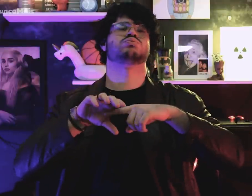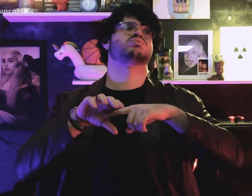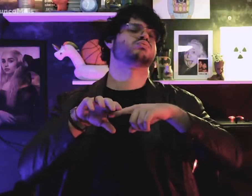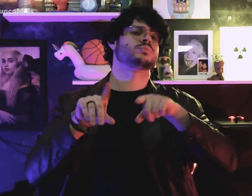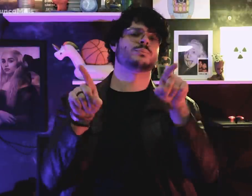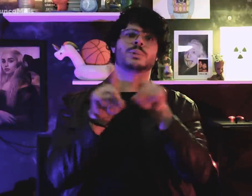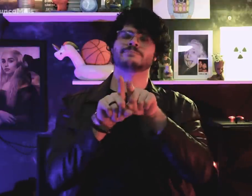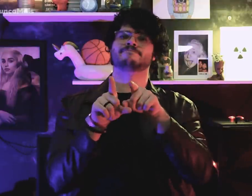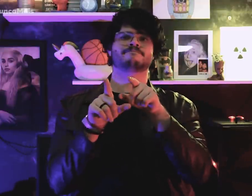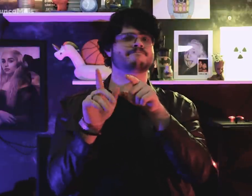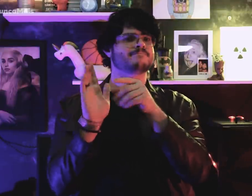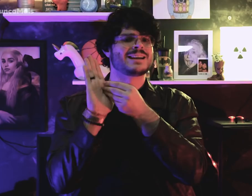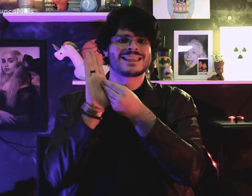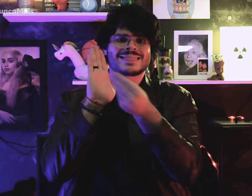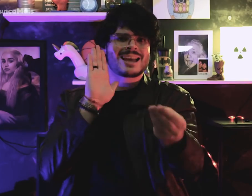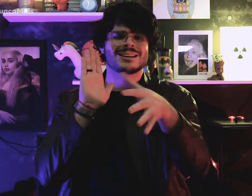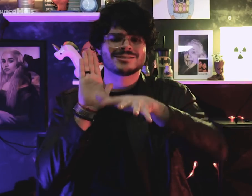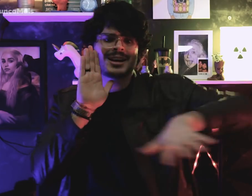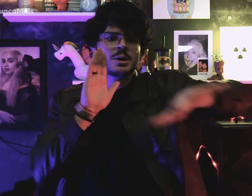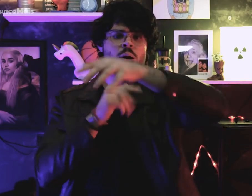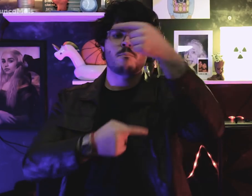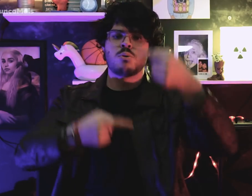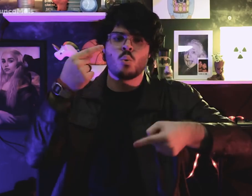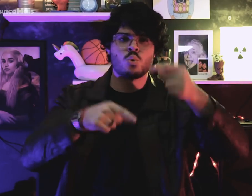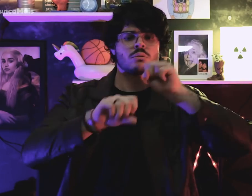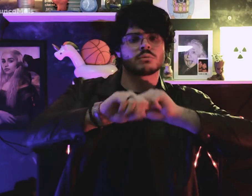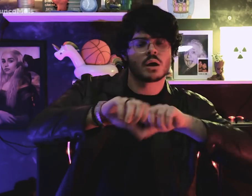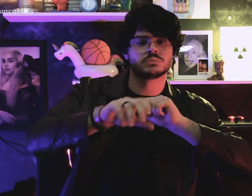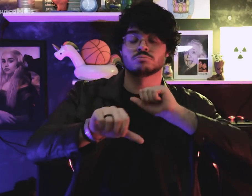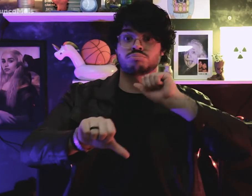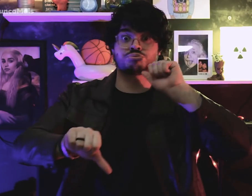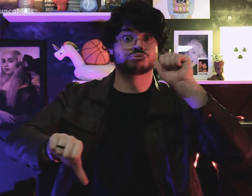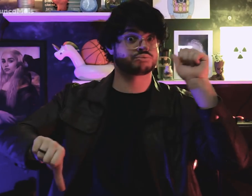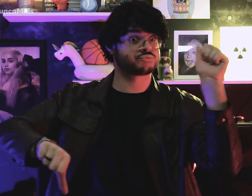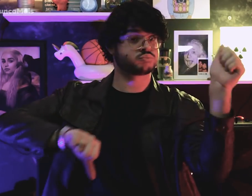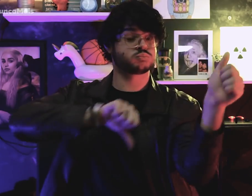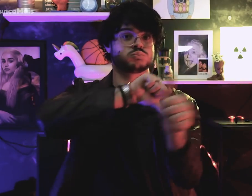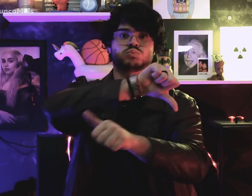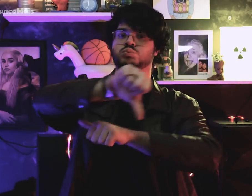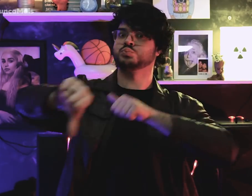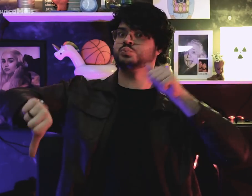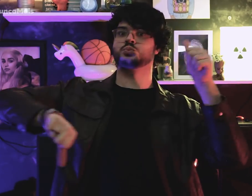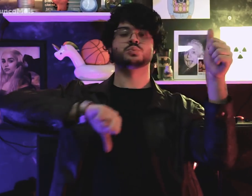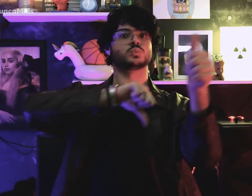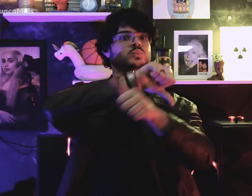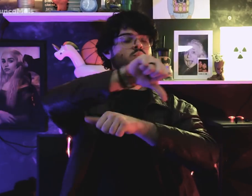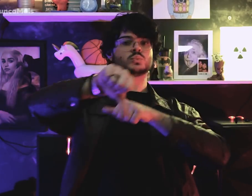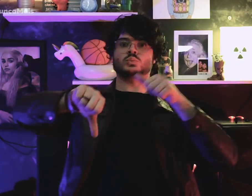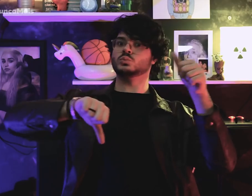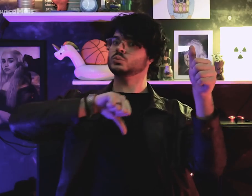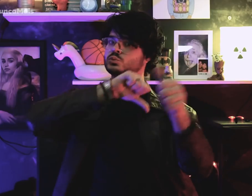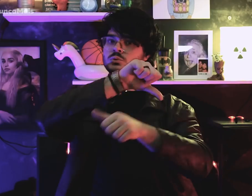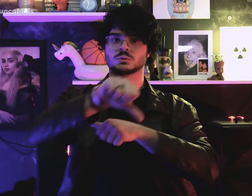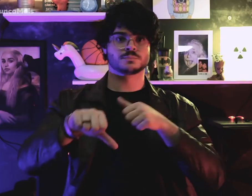who also made many changes in educational policy.